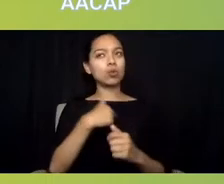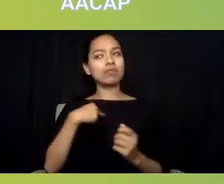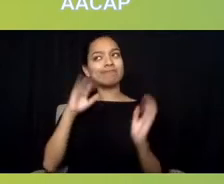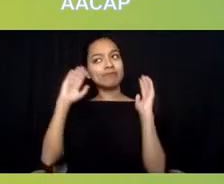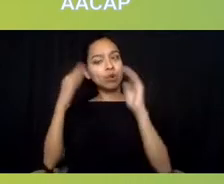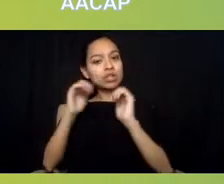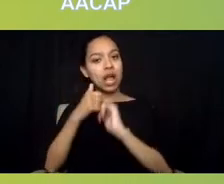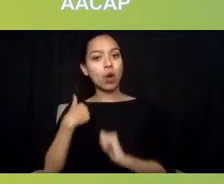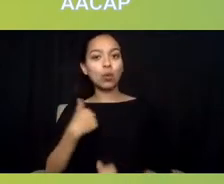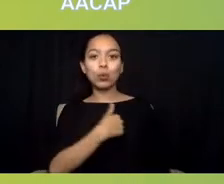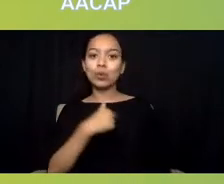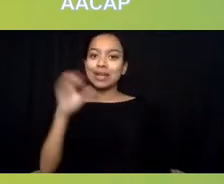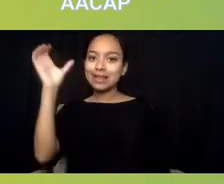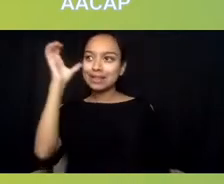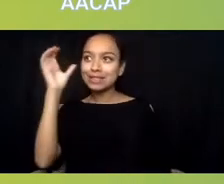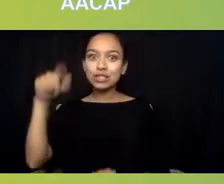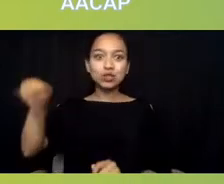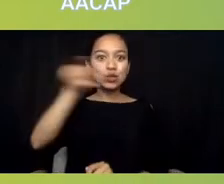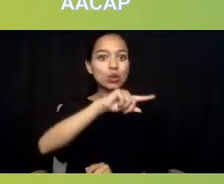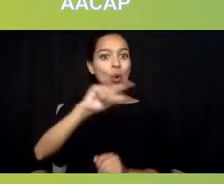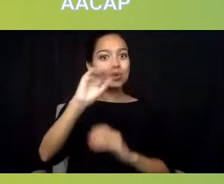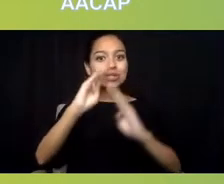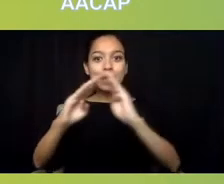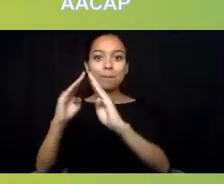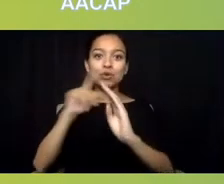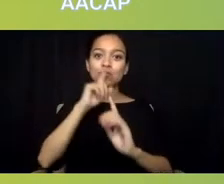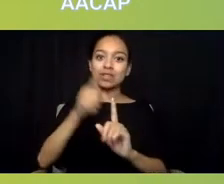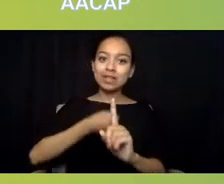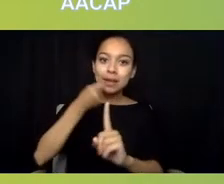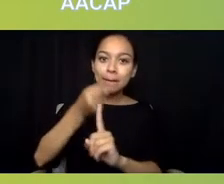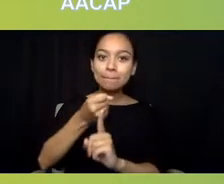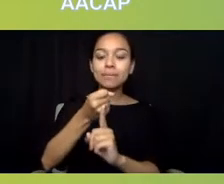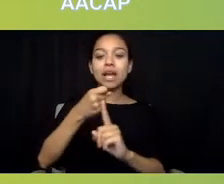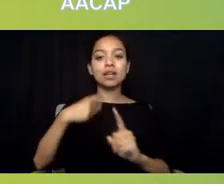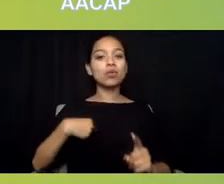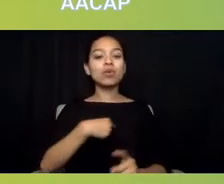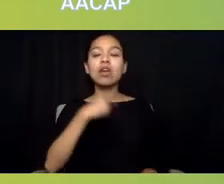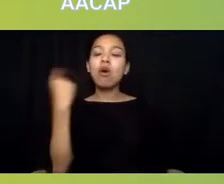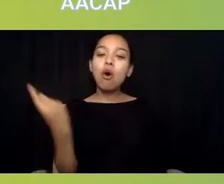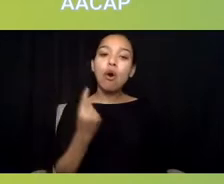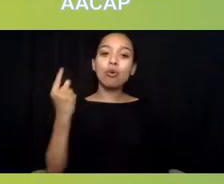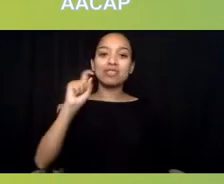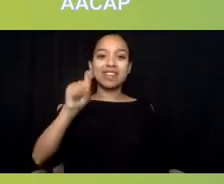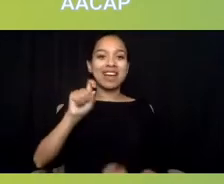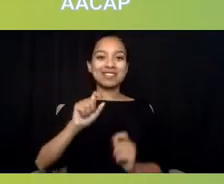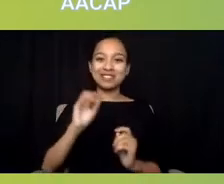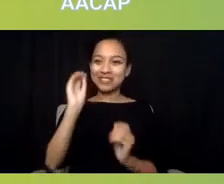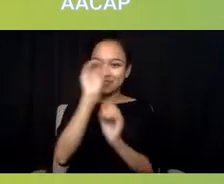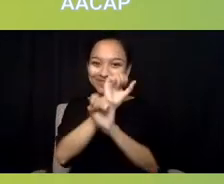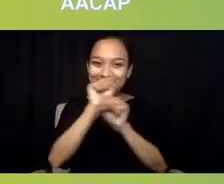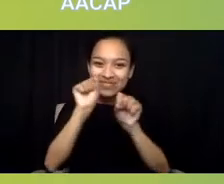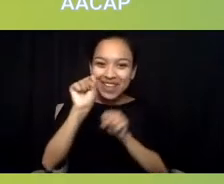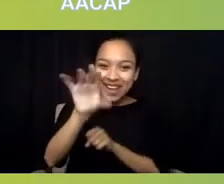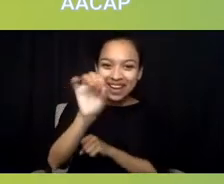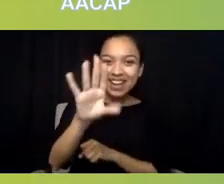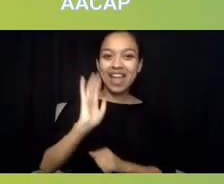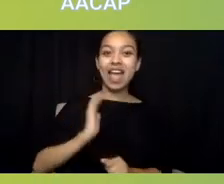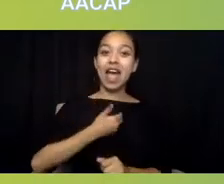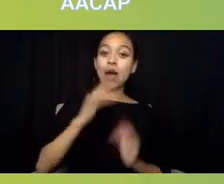and then we always, always have to make a plug for our online jobs that we have a website,